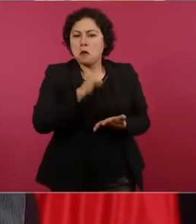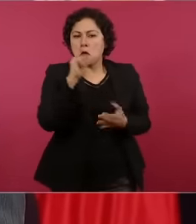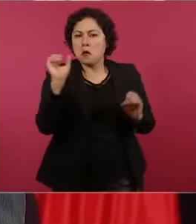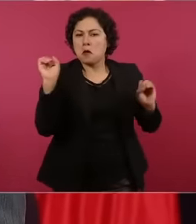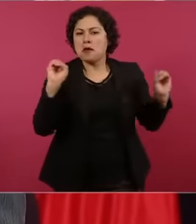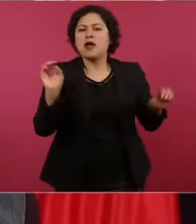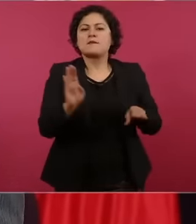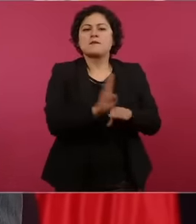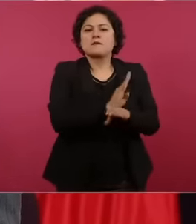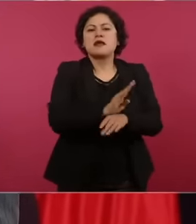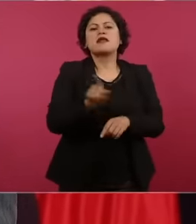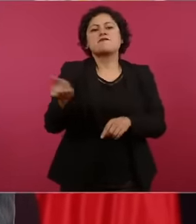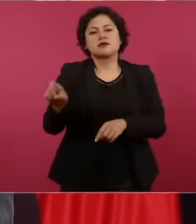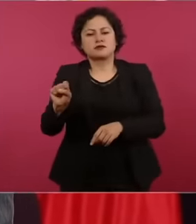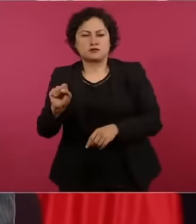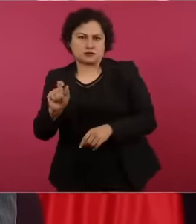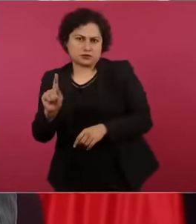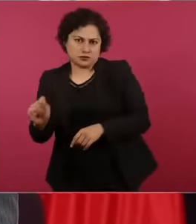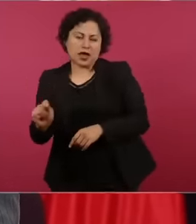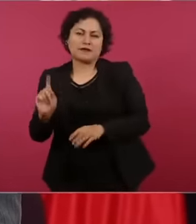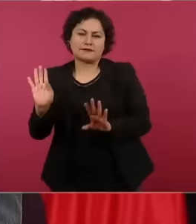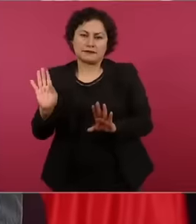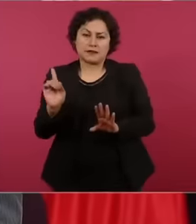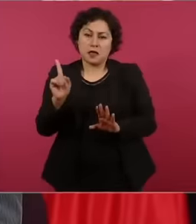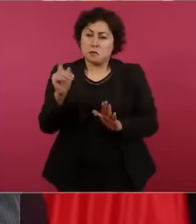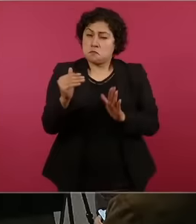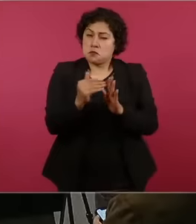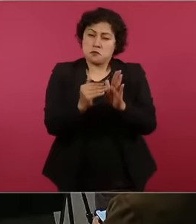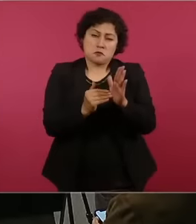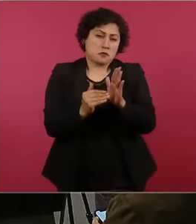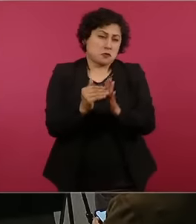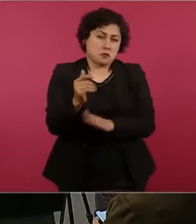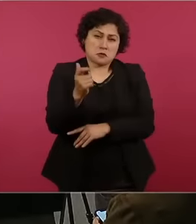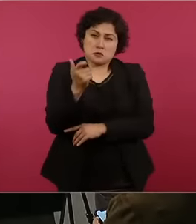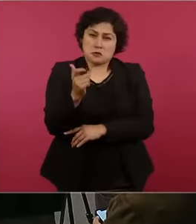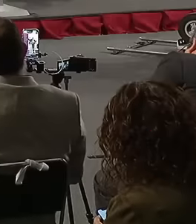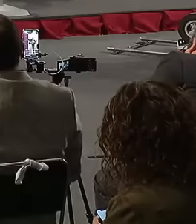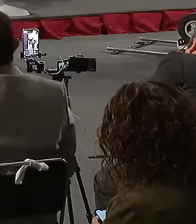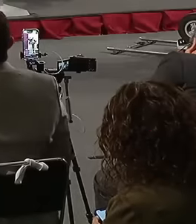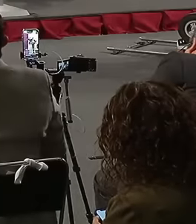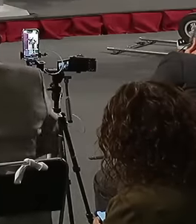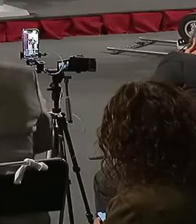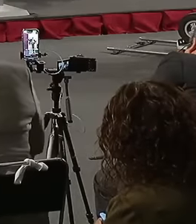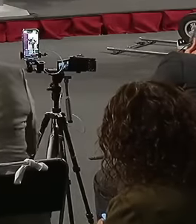public treasury billions of pesos that were then discounted to the